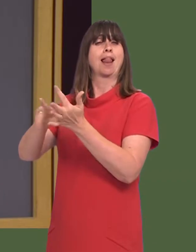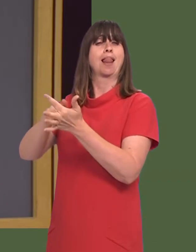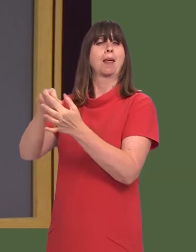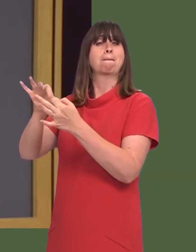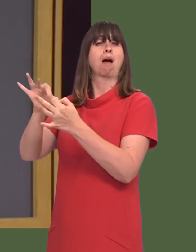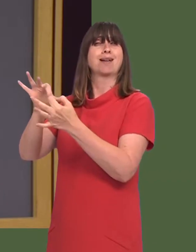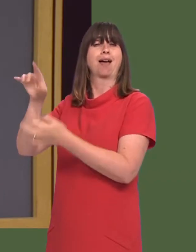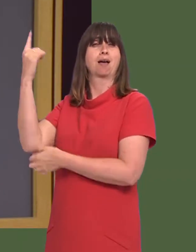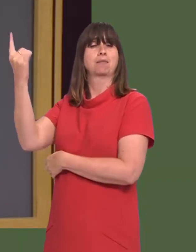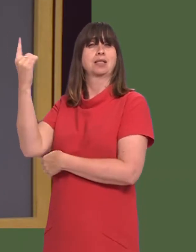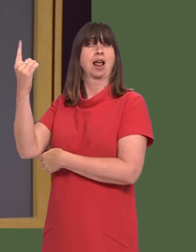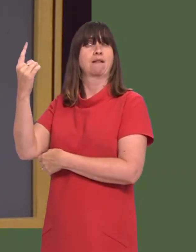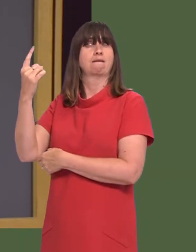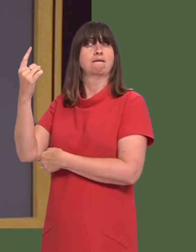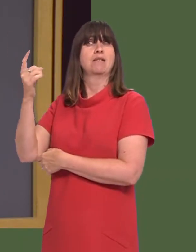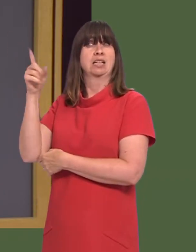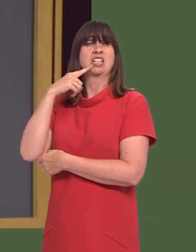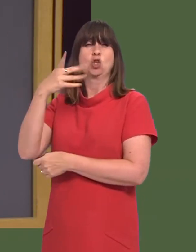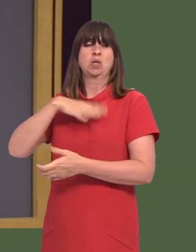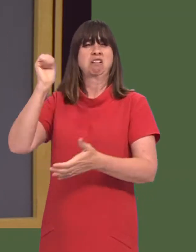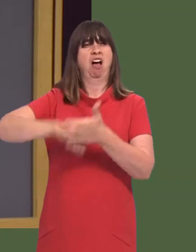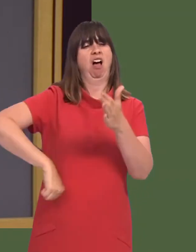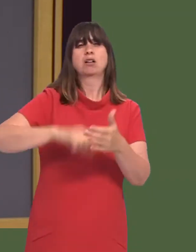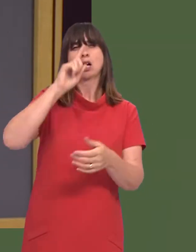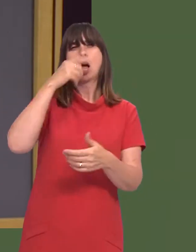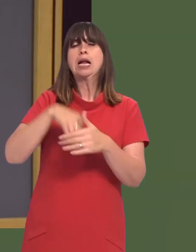Barnier himself, you should play hardball, not softball.